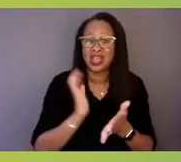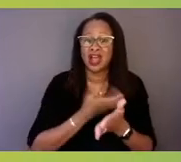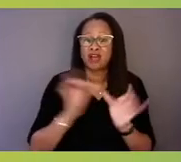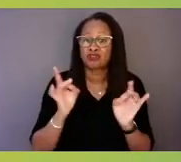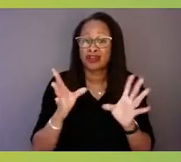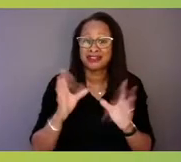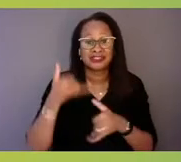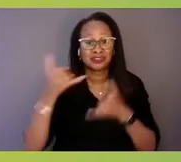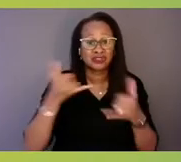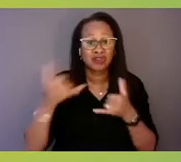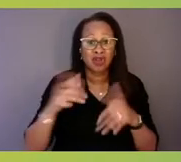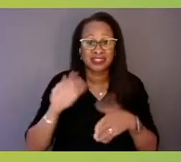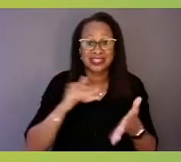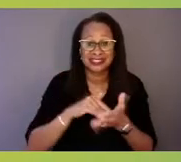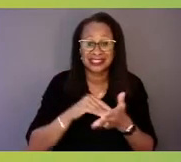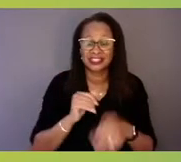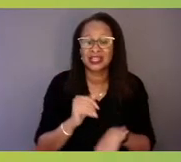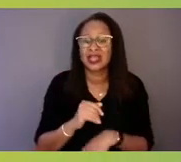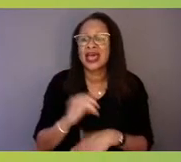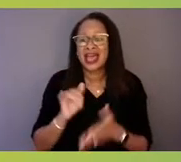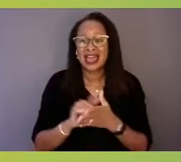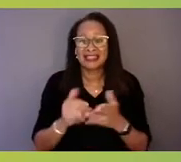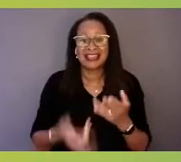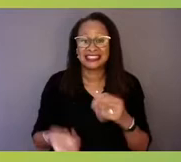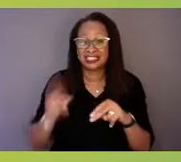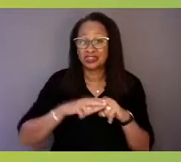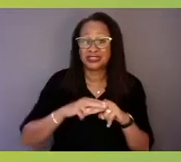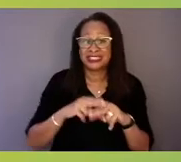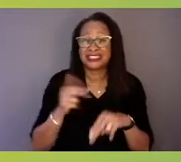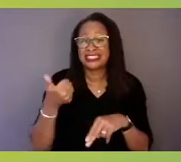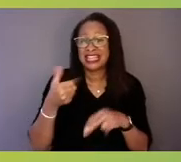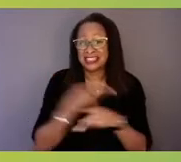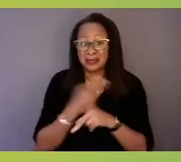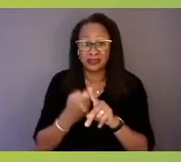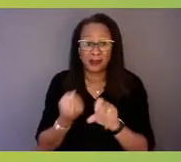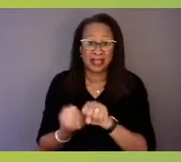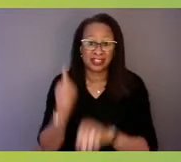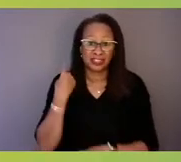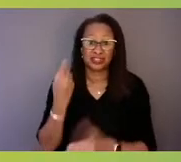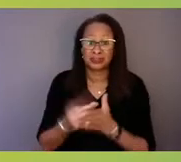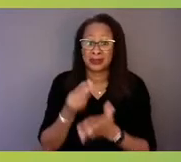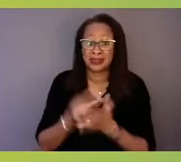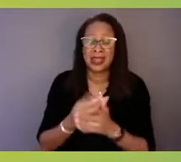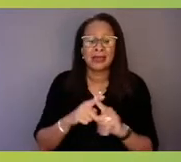which is a tenfold increase from last year's funding, and it's really essential, but we aren't stopping here.